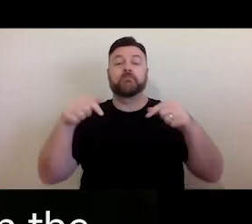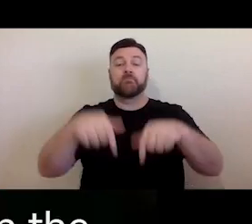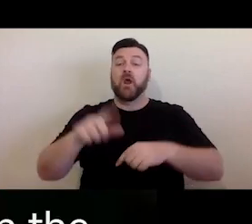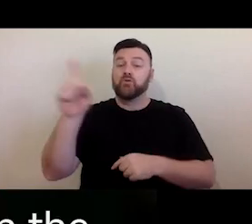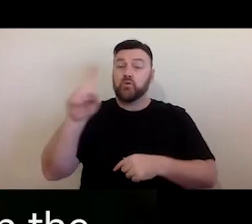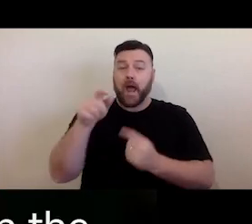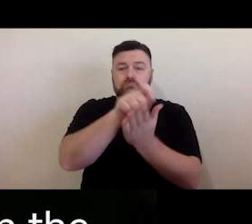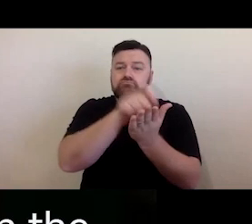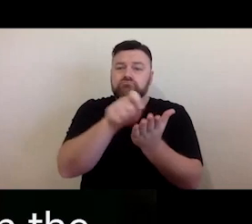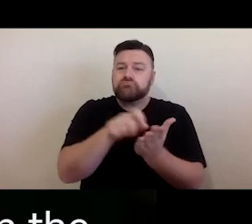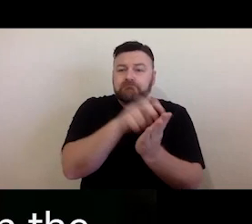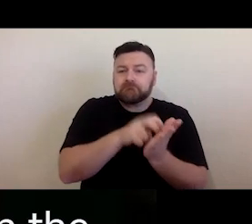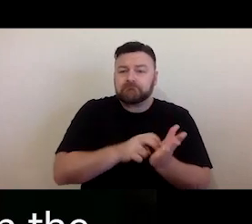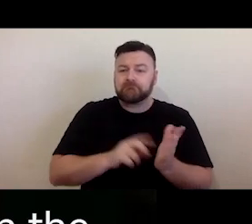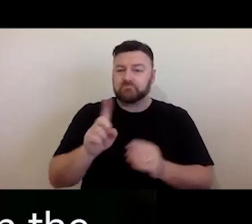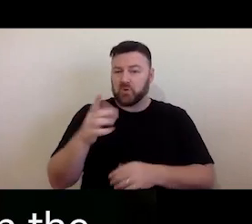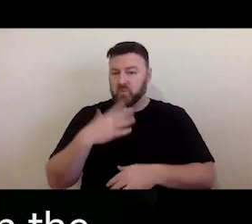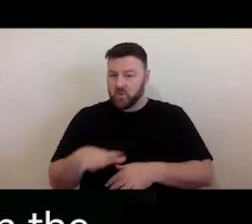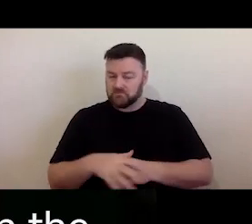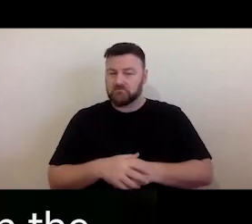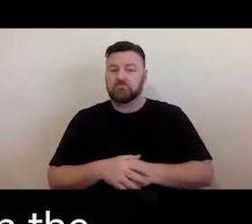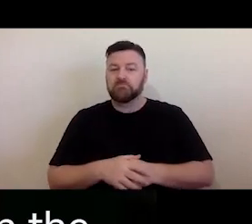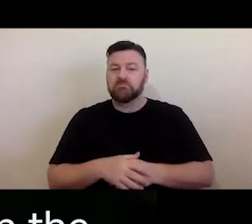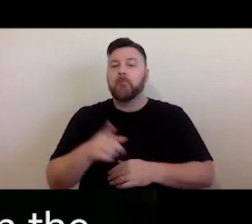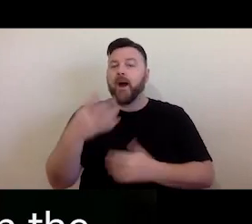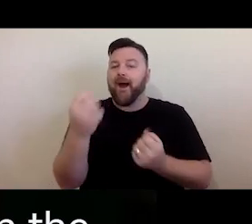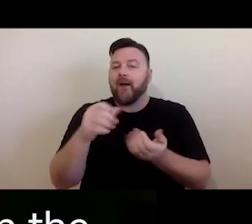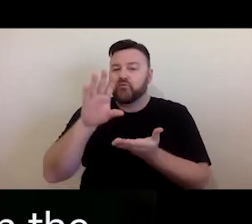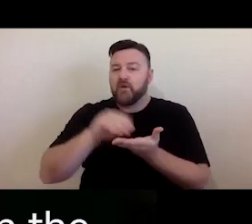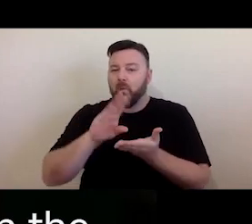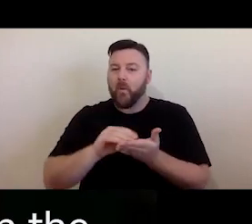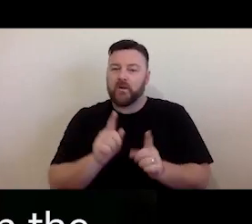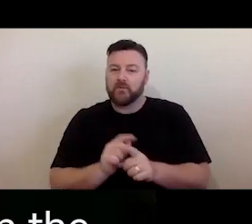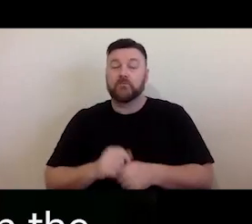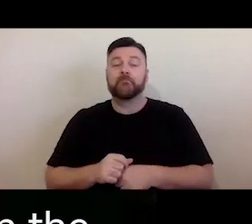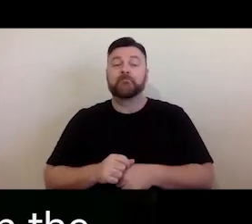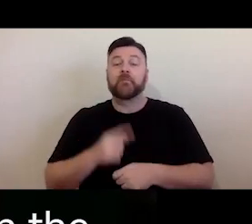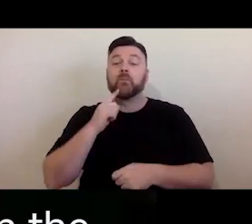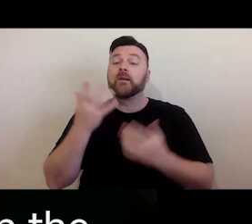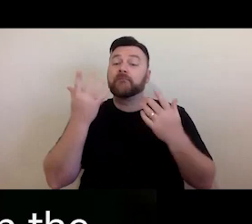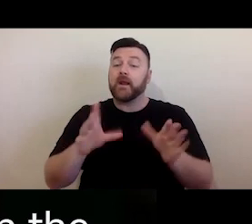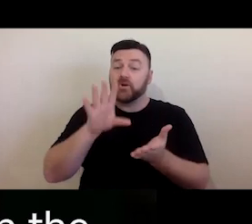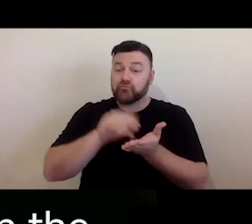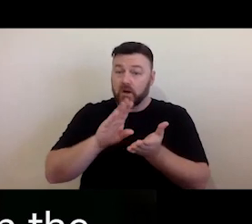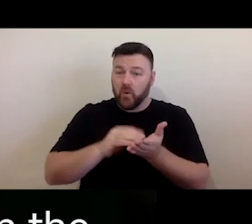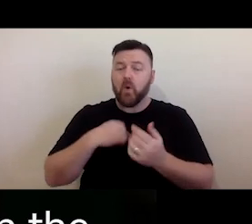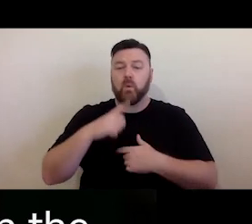Of course, the session is being recorded and the recording of the session and slides will be made available after today's training.